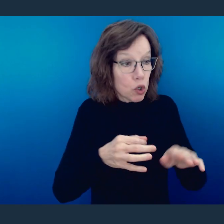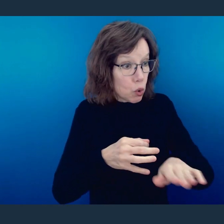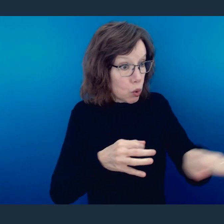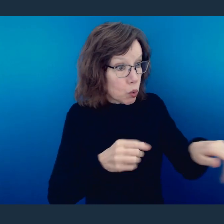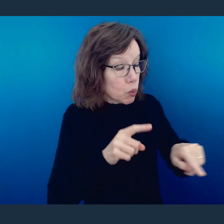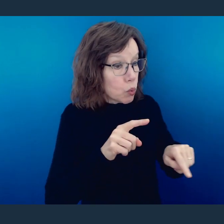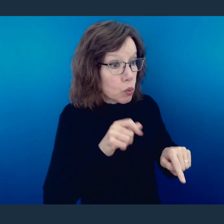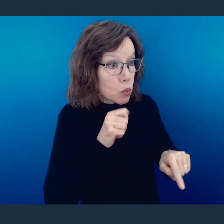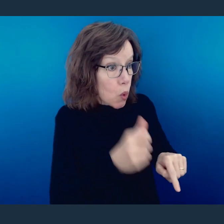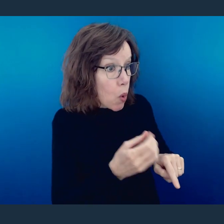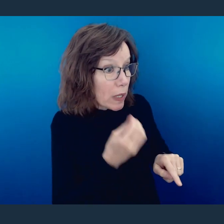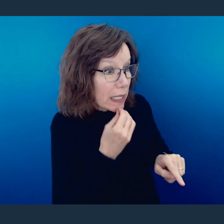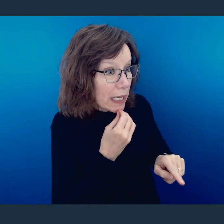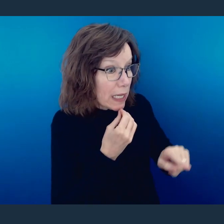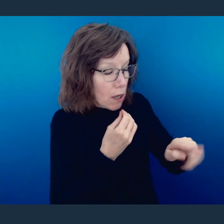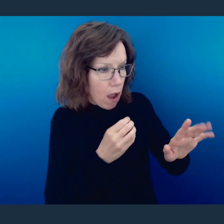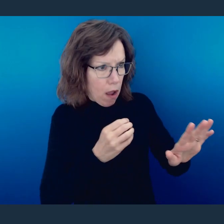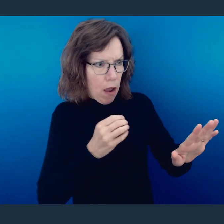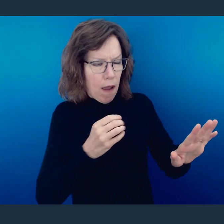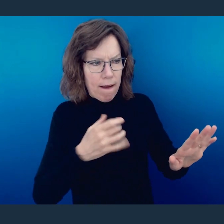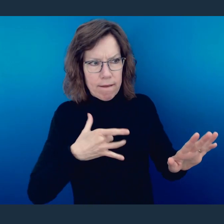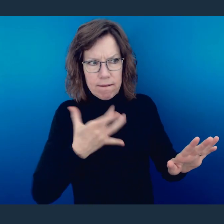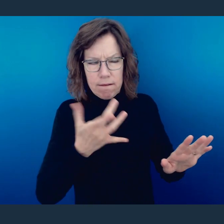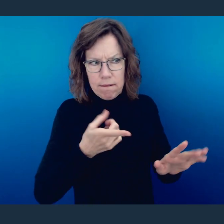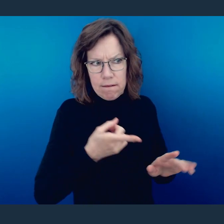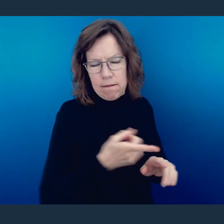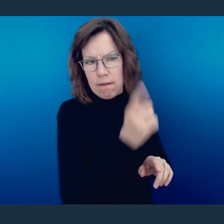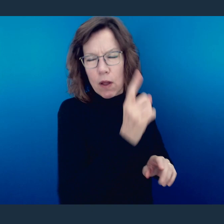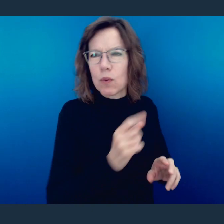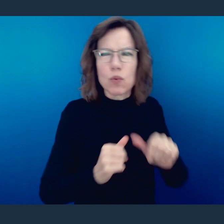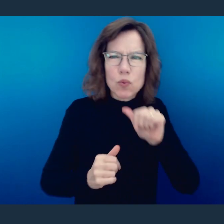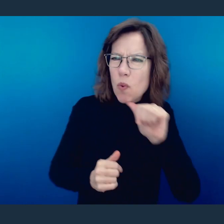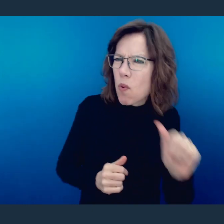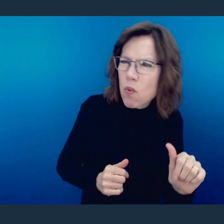them because they don't find this to be a problem. Don't judge the person who doesn't